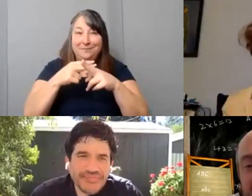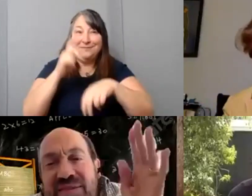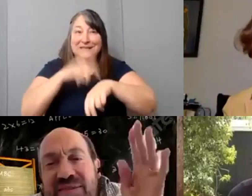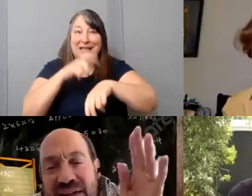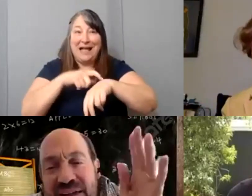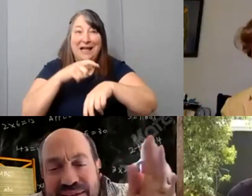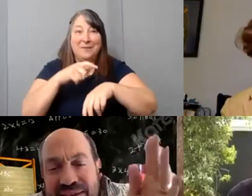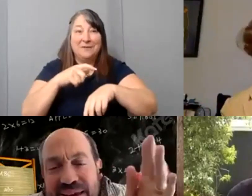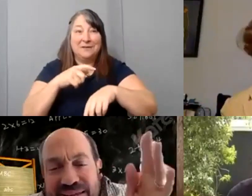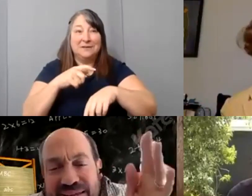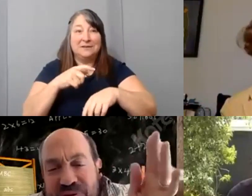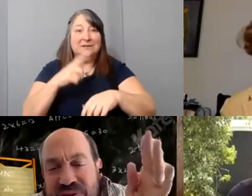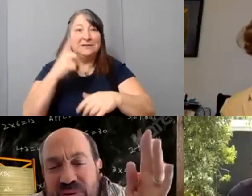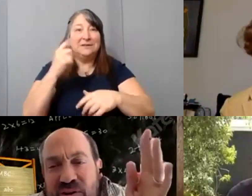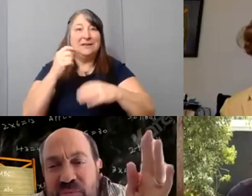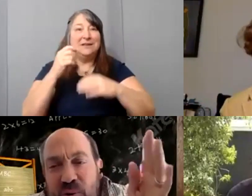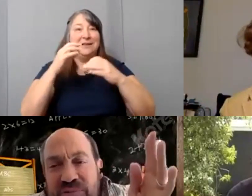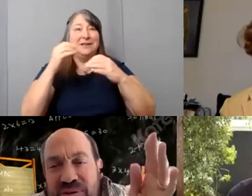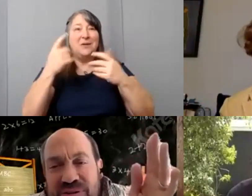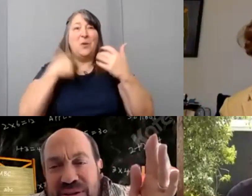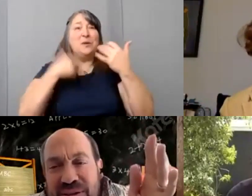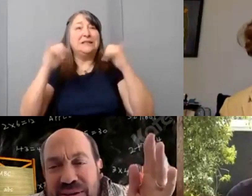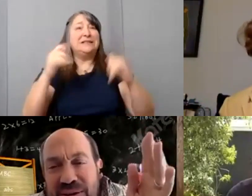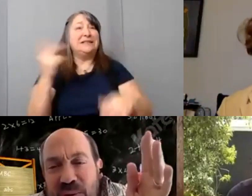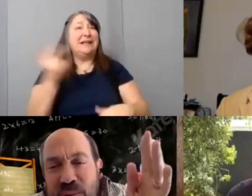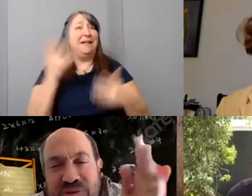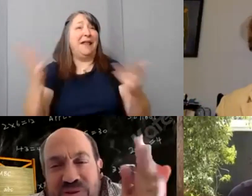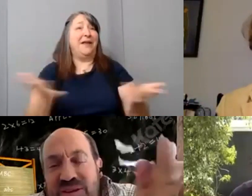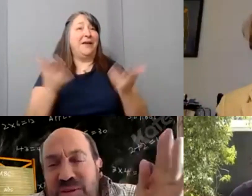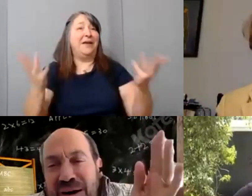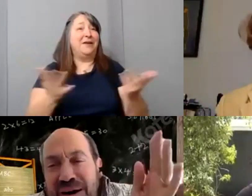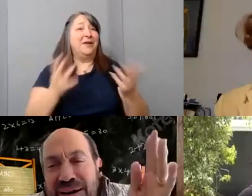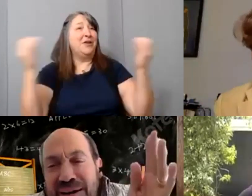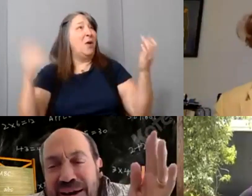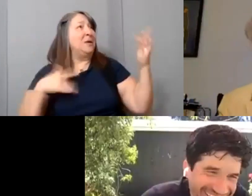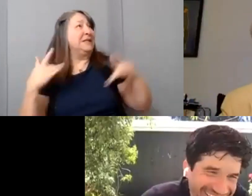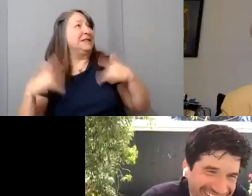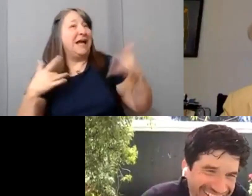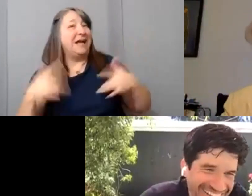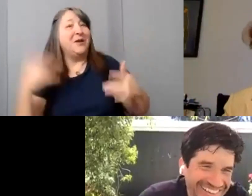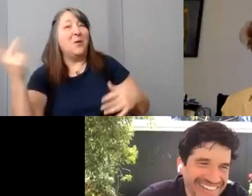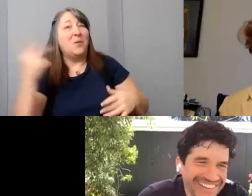[Danny] Anti-climactic exit, we're still here. Both of us. We said goodbye and you left us up here.